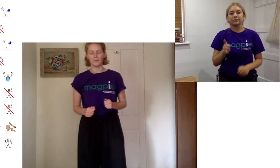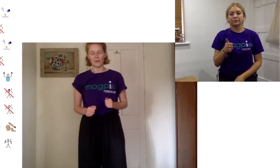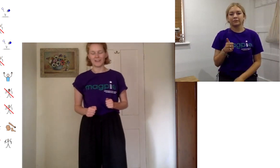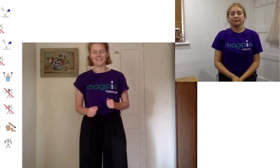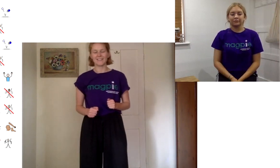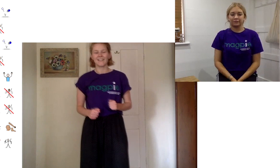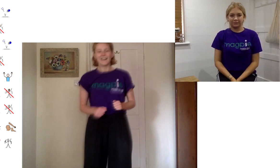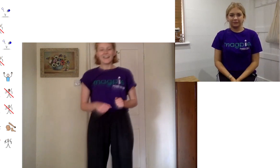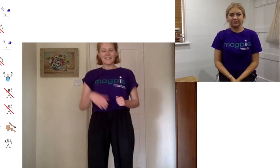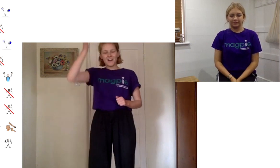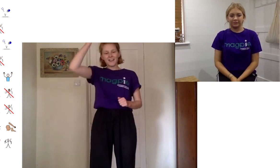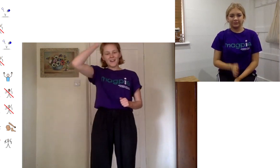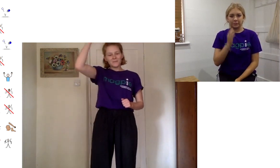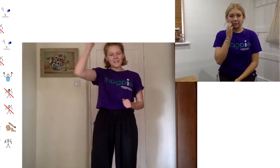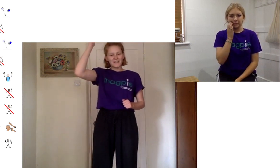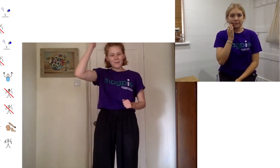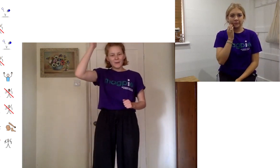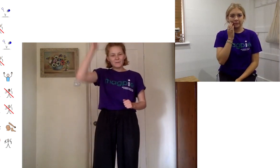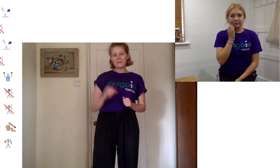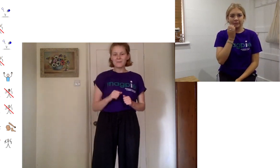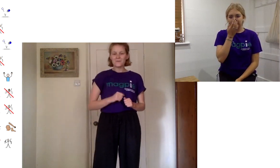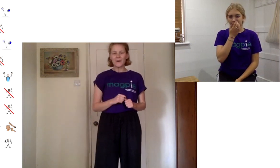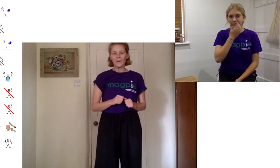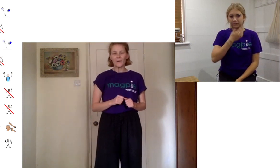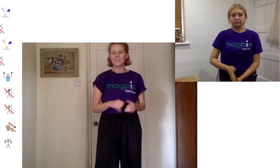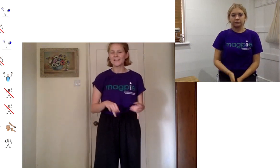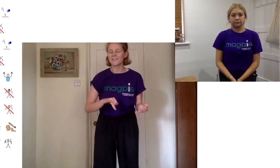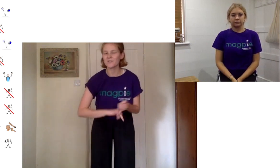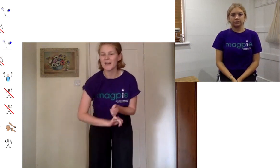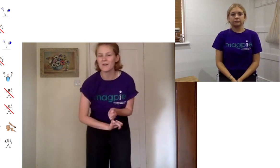brilliant let's try and go from the top remembering it all let's go straight away